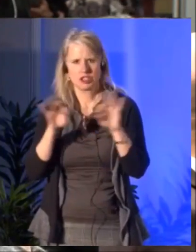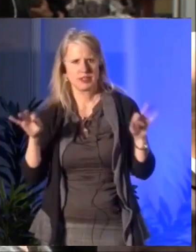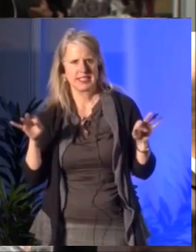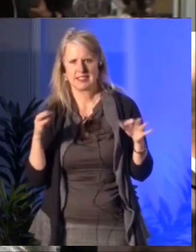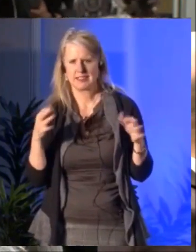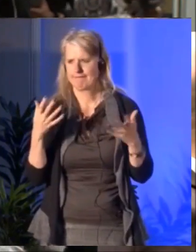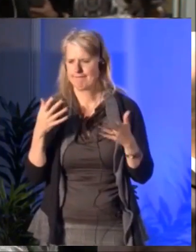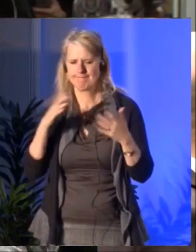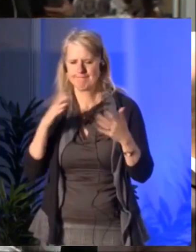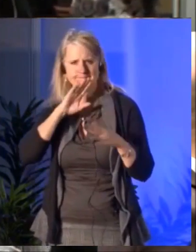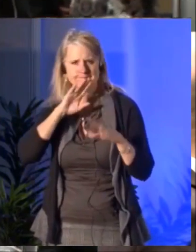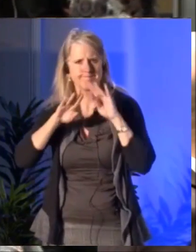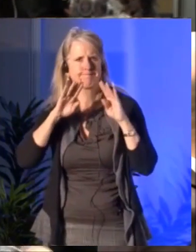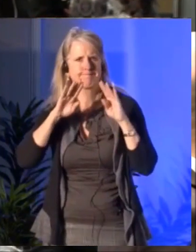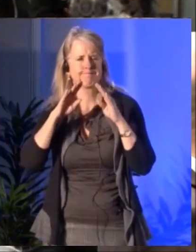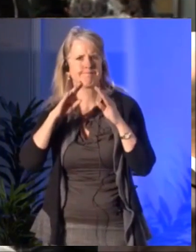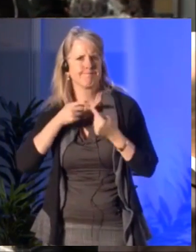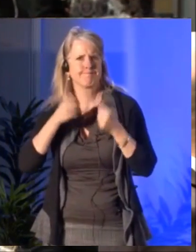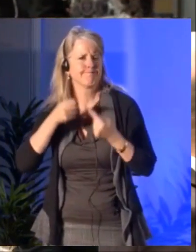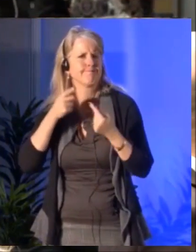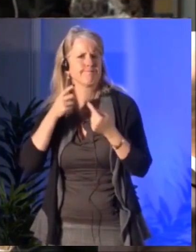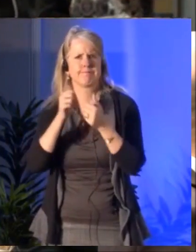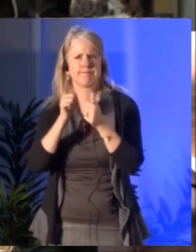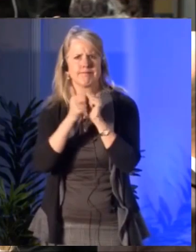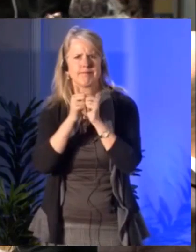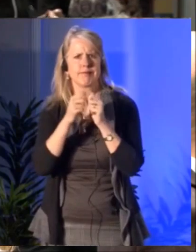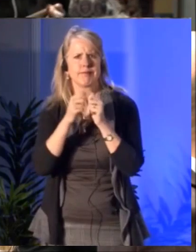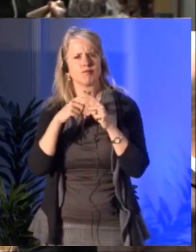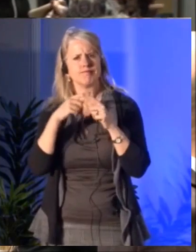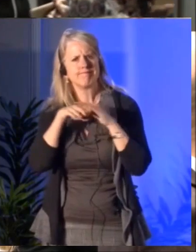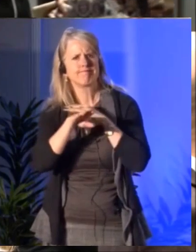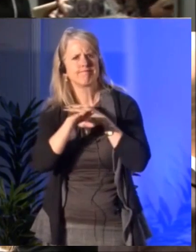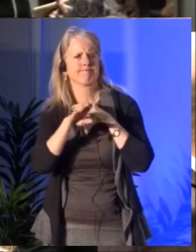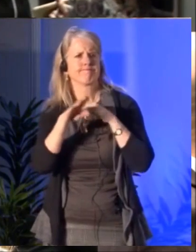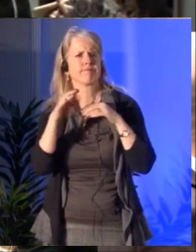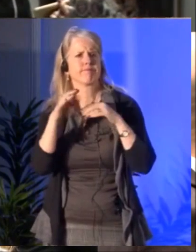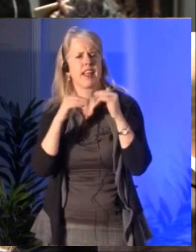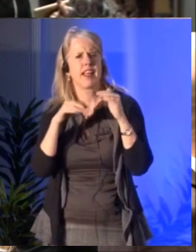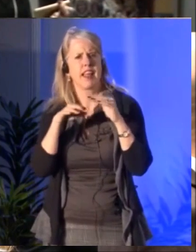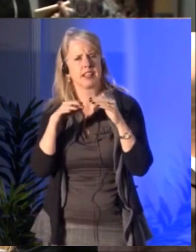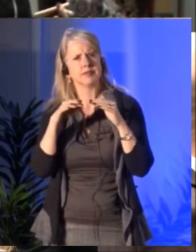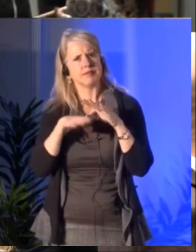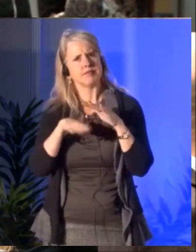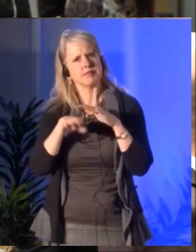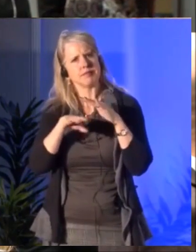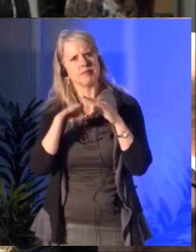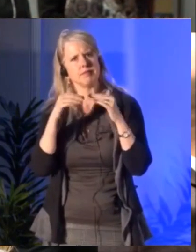with cultural institutions. What would you suggest that young artist professionals can do to stand